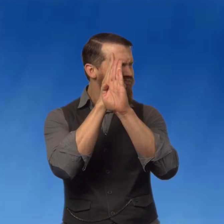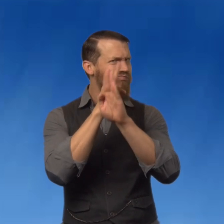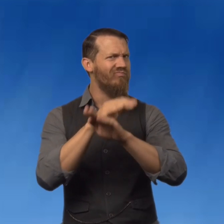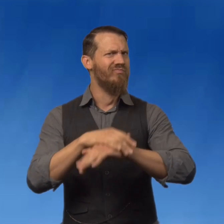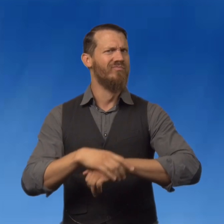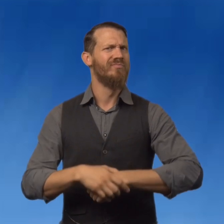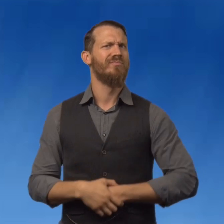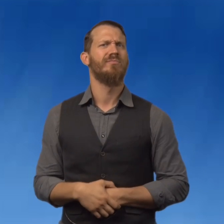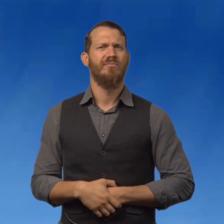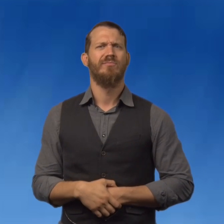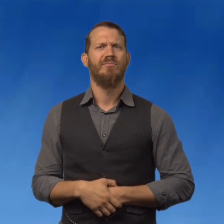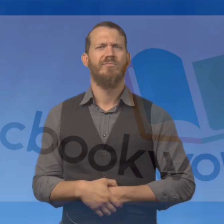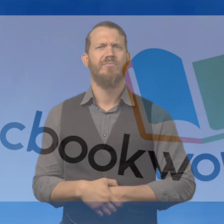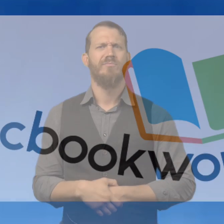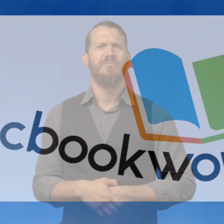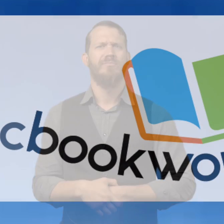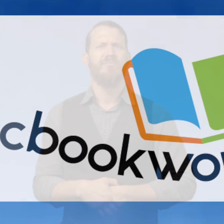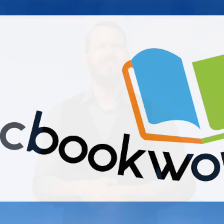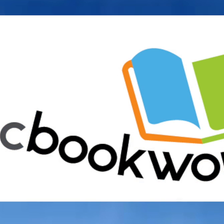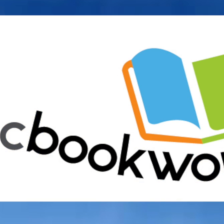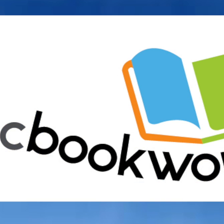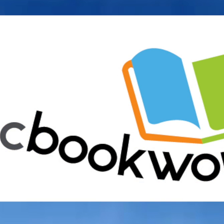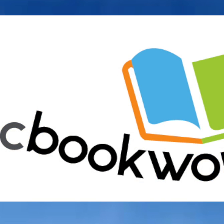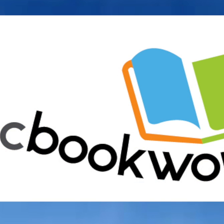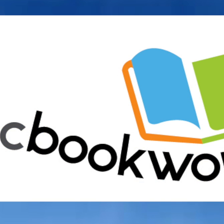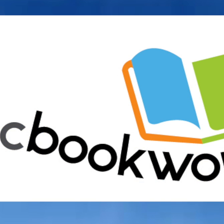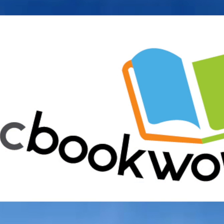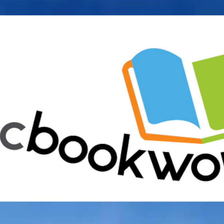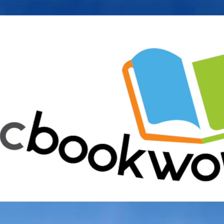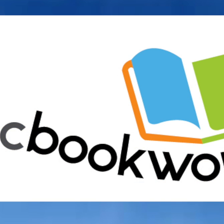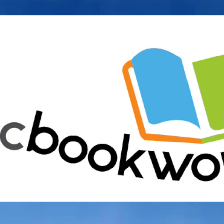Why do you think sometimes its just better not to know somebody's secret.